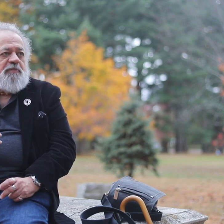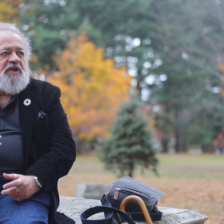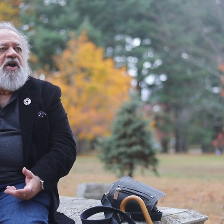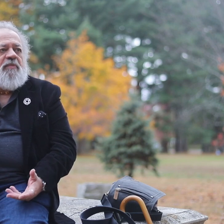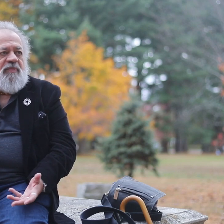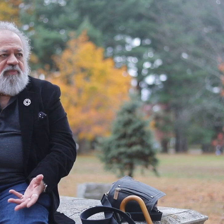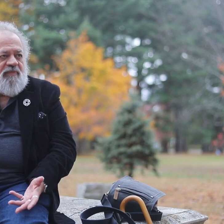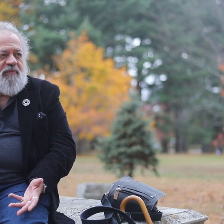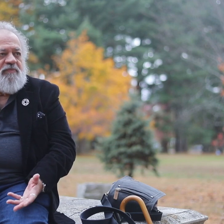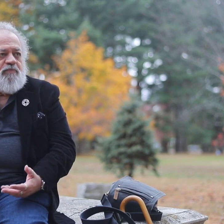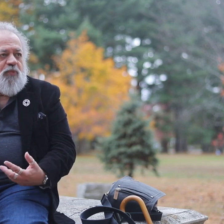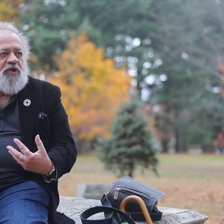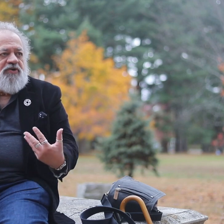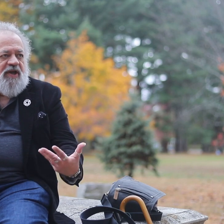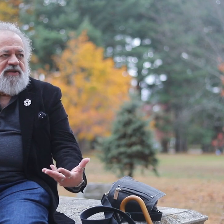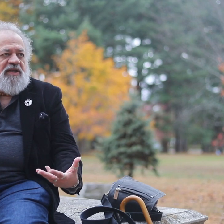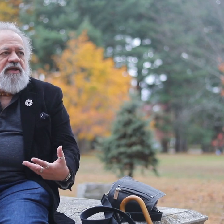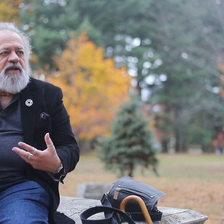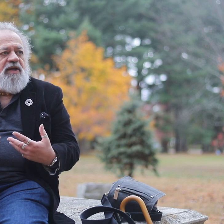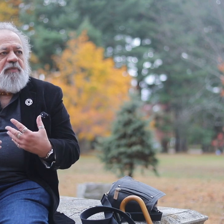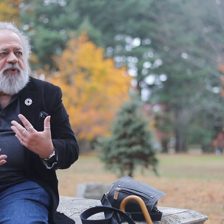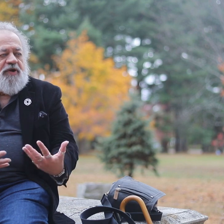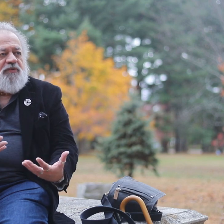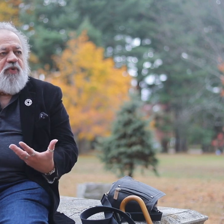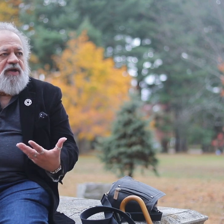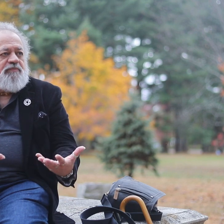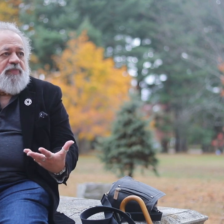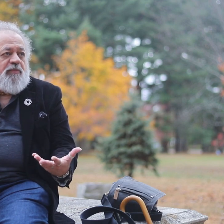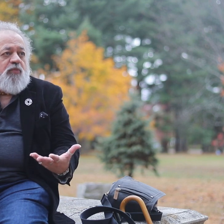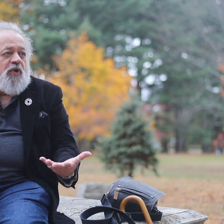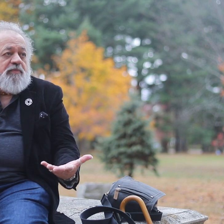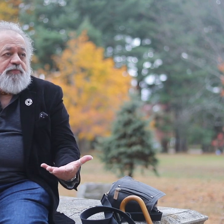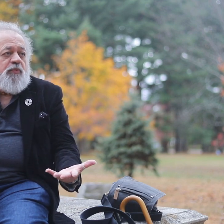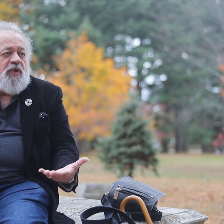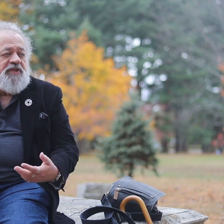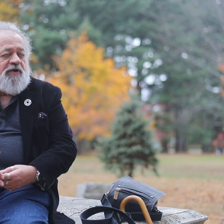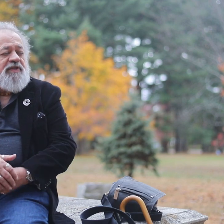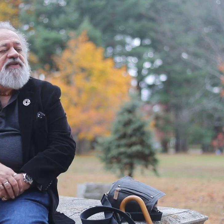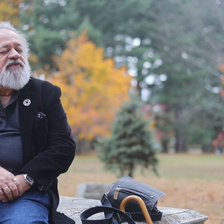become more directly part of what the Earth is.